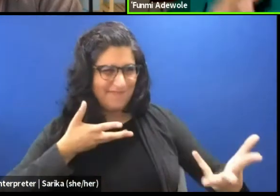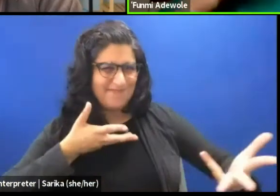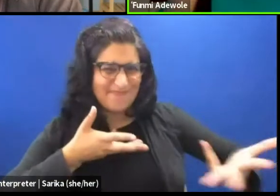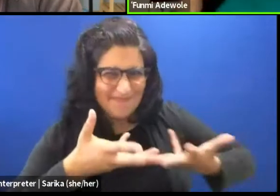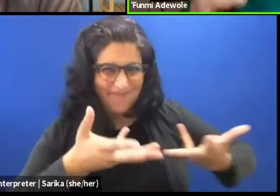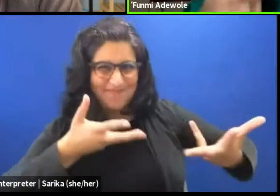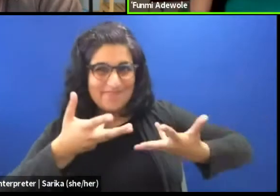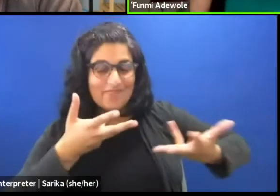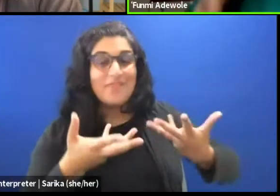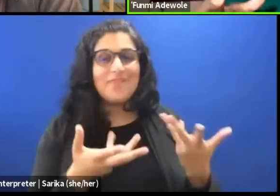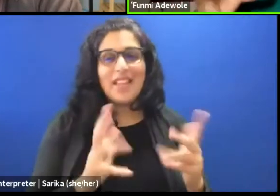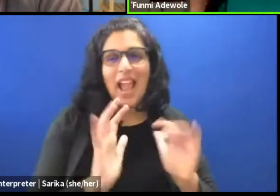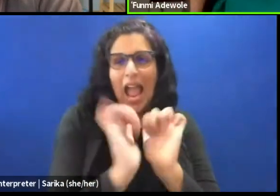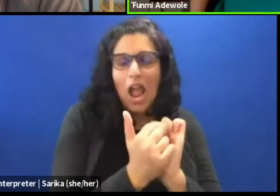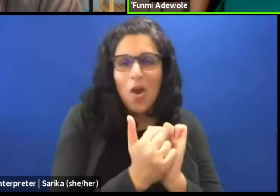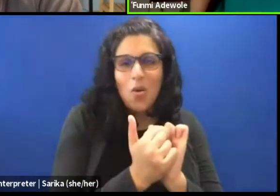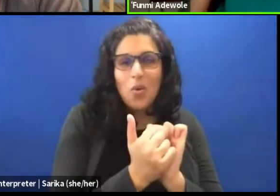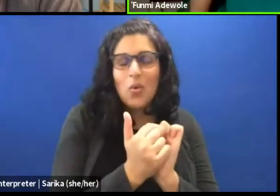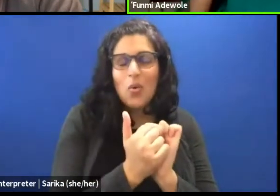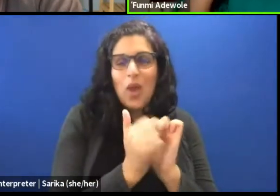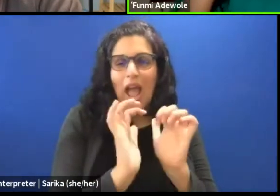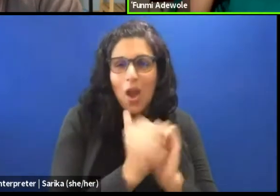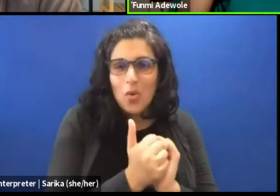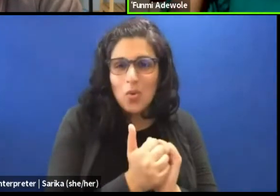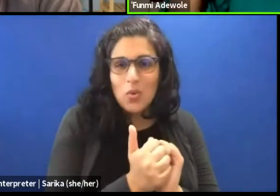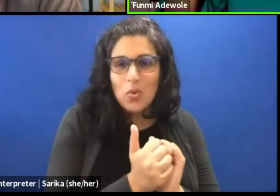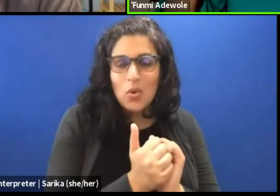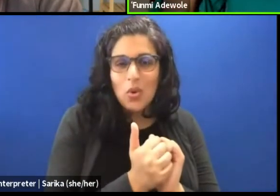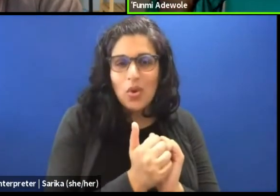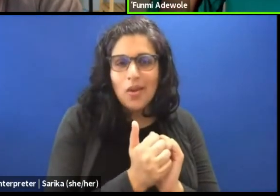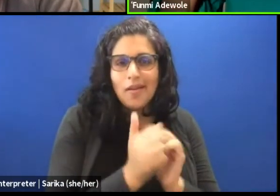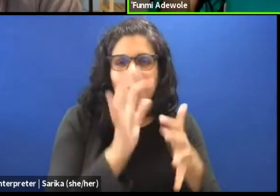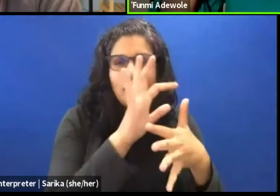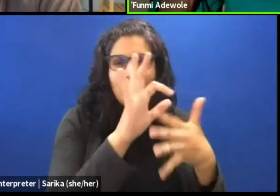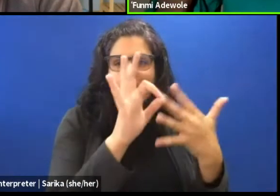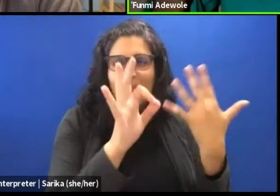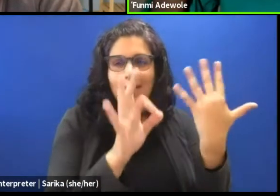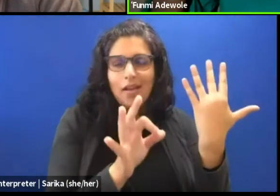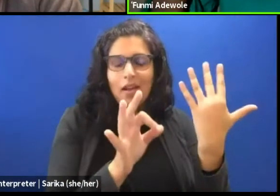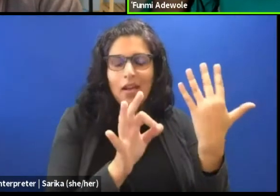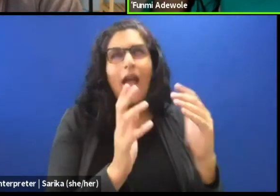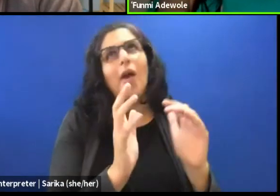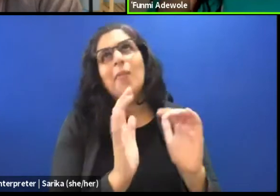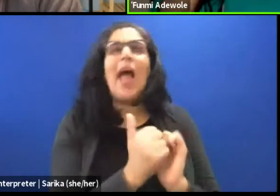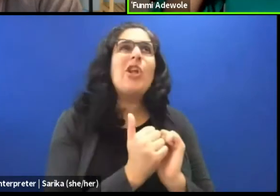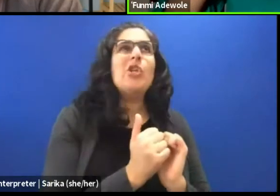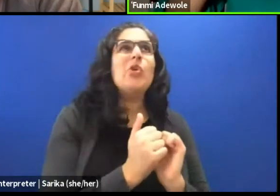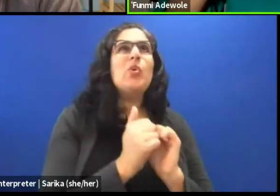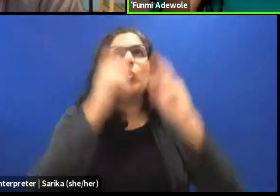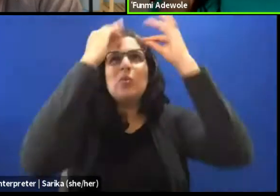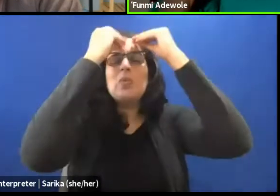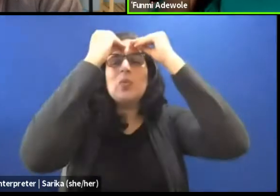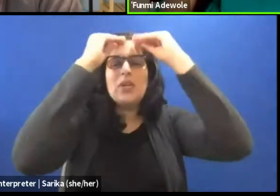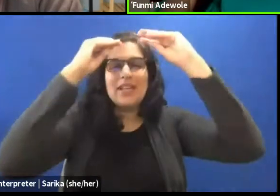is how do you choose the logic, how do you create a situation